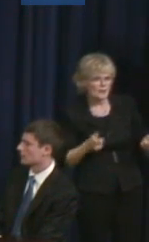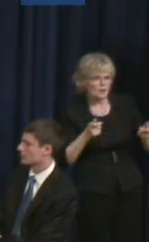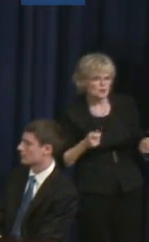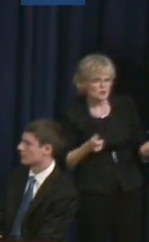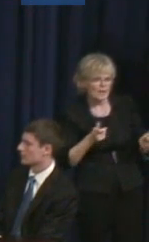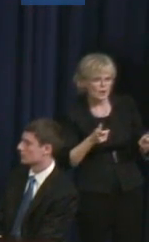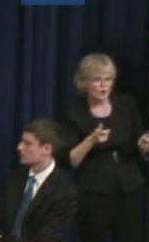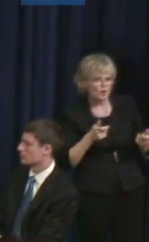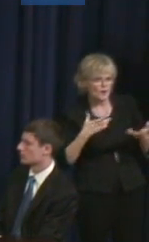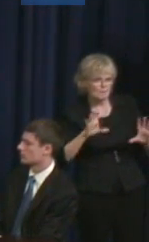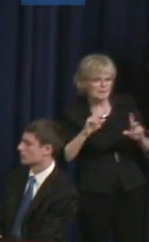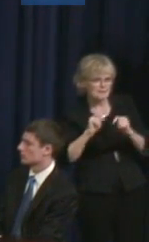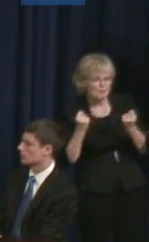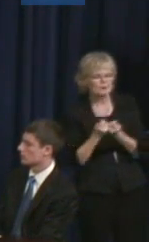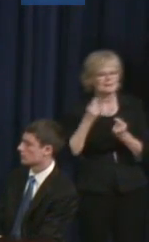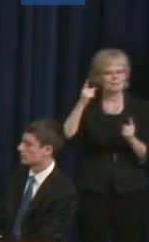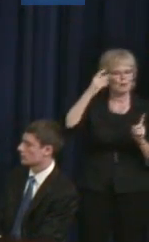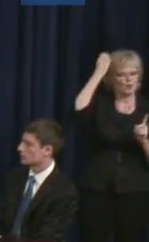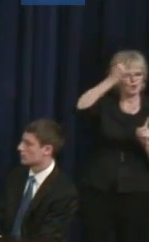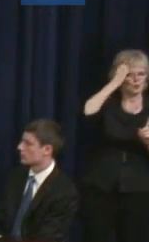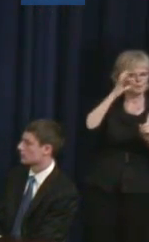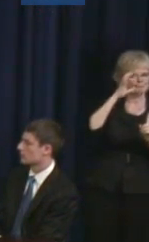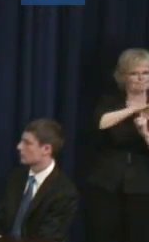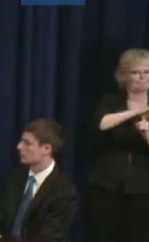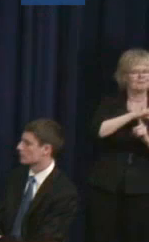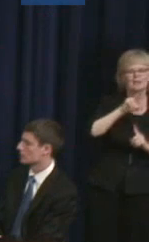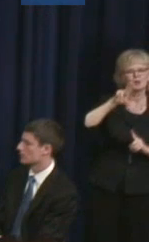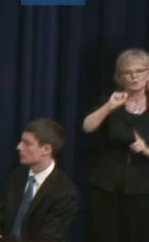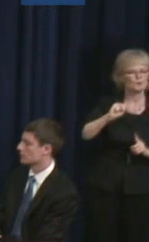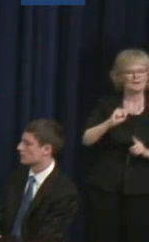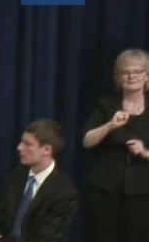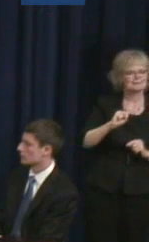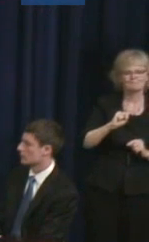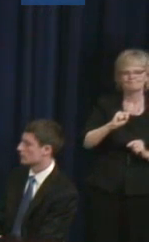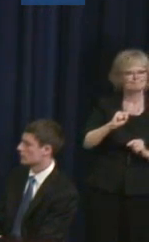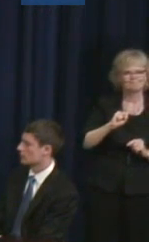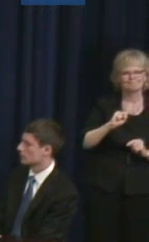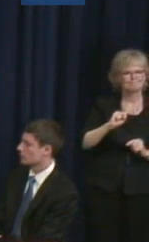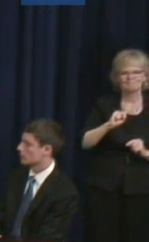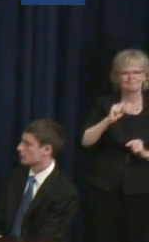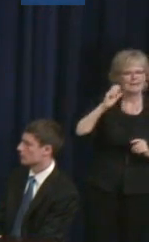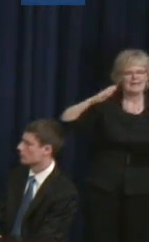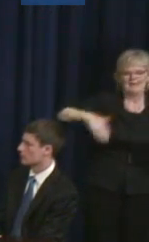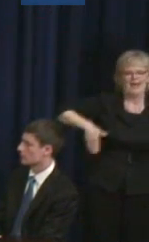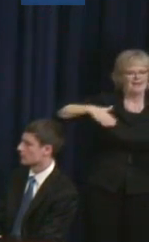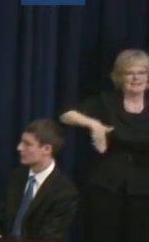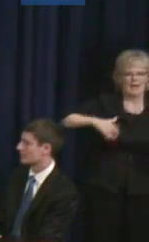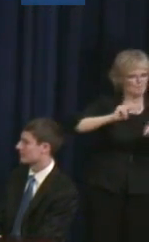wheelchair basketball. Judith Heumann: In the U.S.? Yeah, in the U.S. do we have any? Doug Garner: In the U.S.? Probably not yet. Judith Heumann: Yeah.